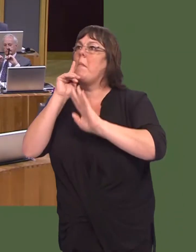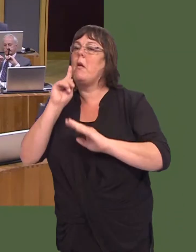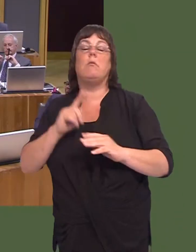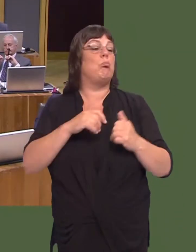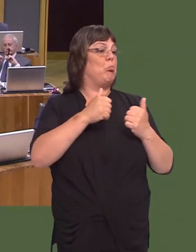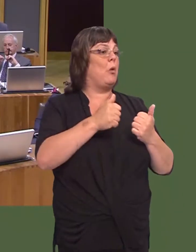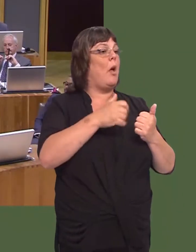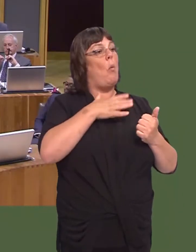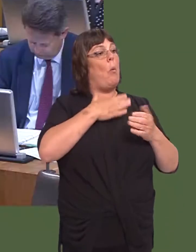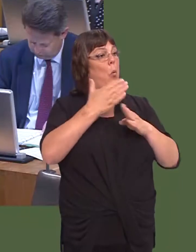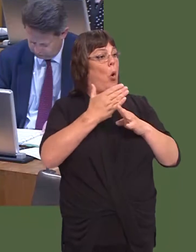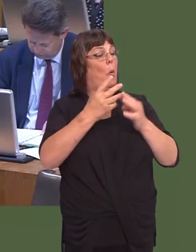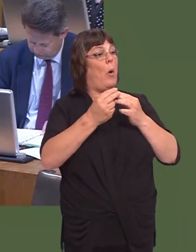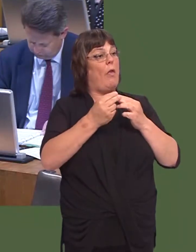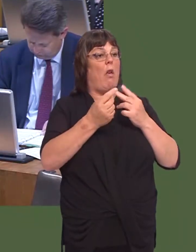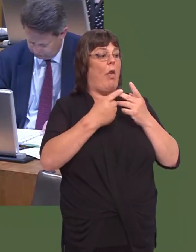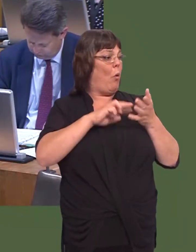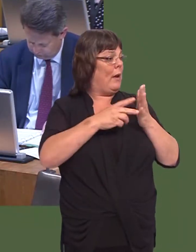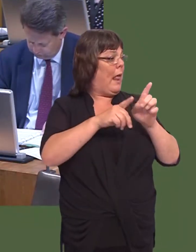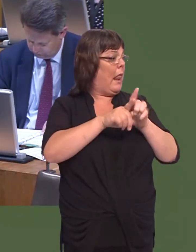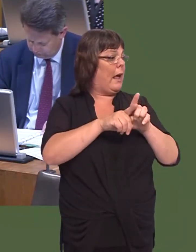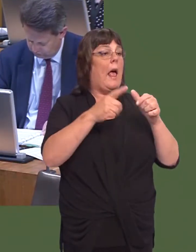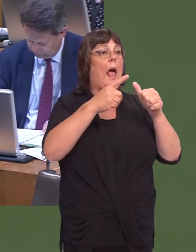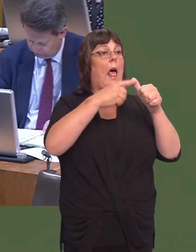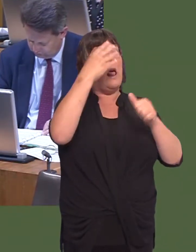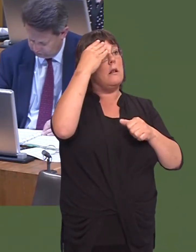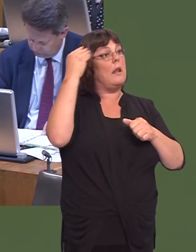We do work with other organisations, of course, such as the Alzheimerís Society and others,